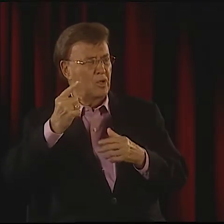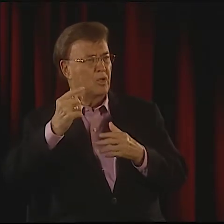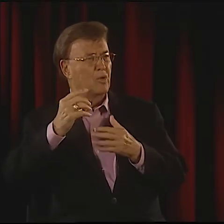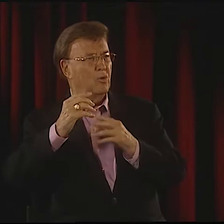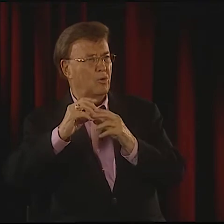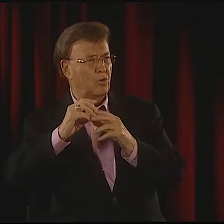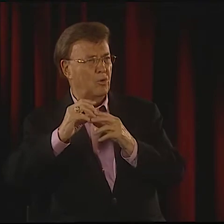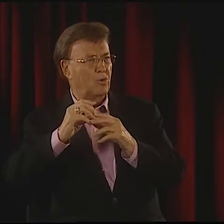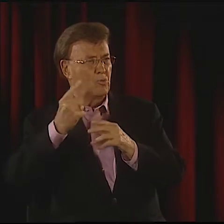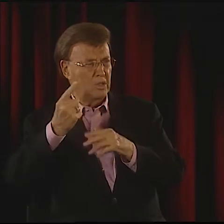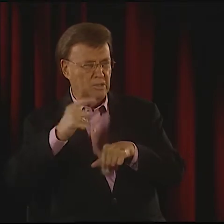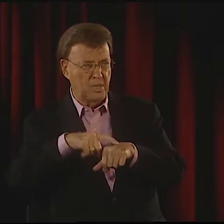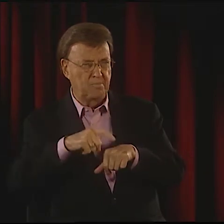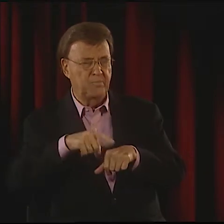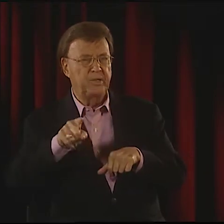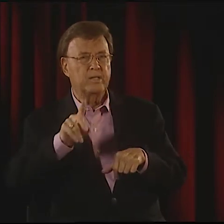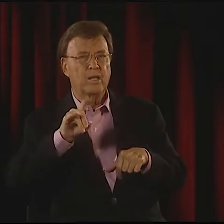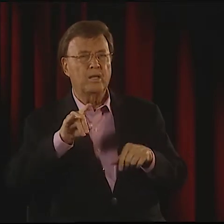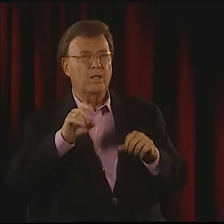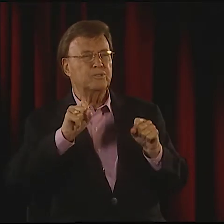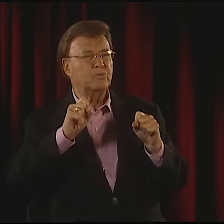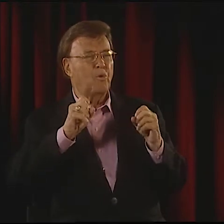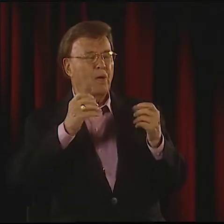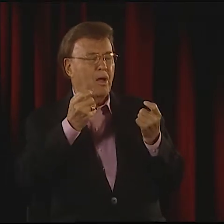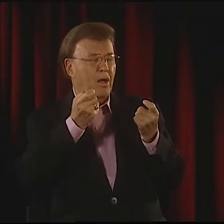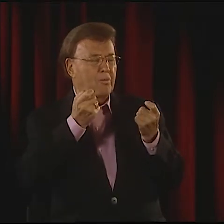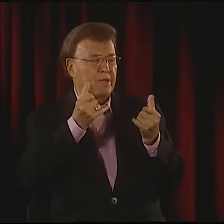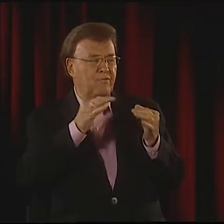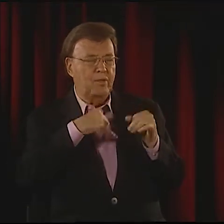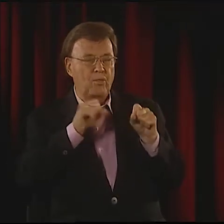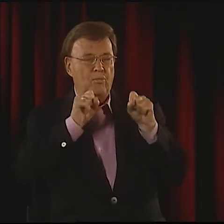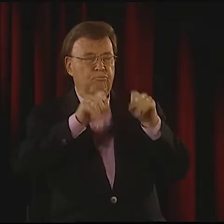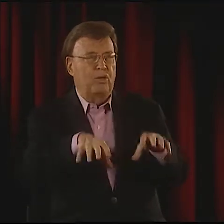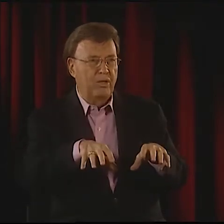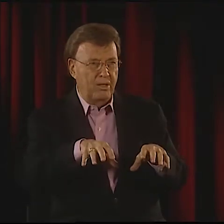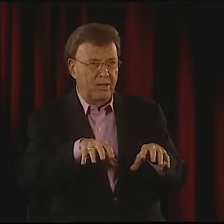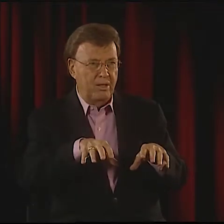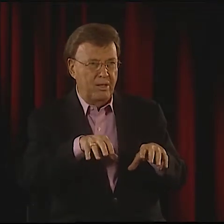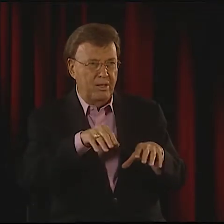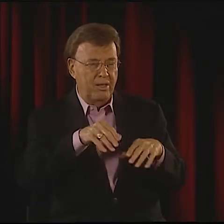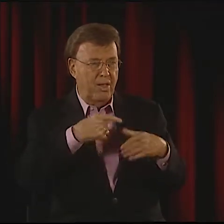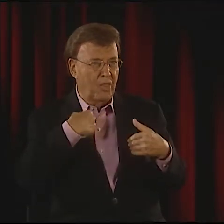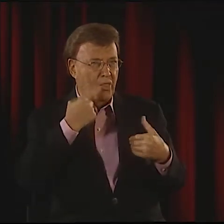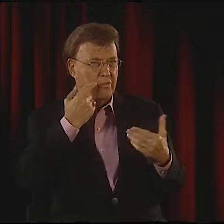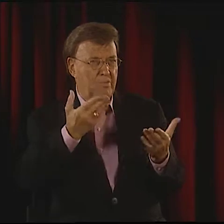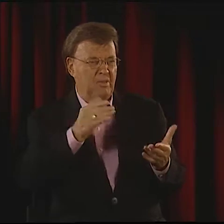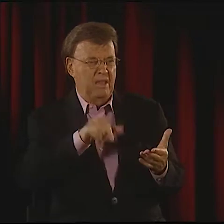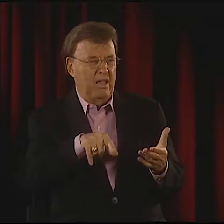AND I BELIEVE THAT CLAYTON VALLI TOOK ONE OF MY CLASSES ONE TIME, SO I FEEL LIKE I HAD A LITTLE BIT OF INFLUENCE